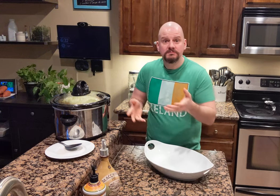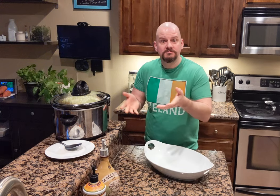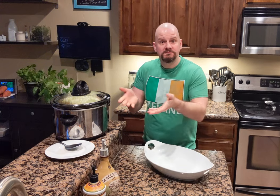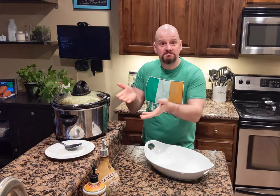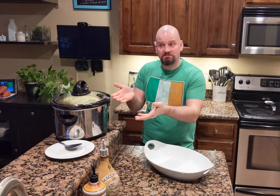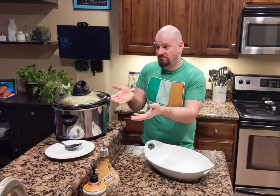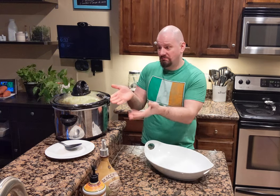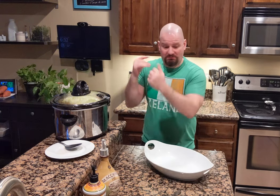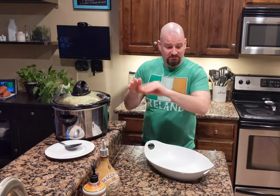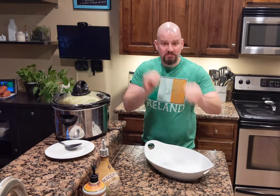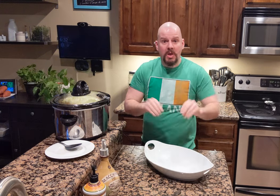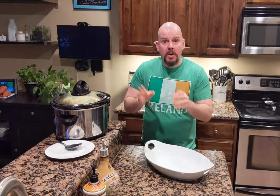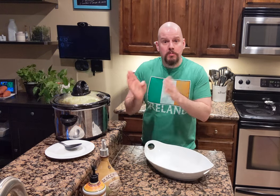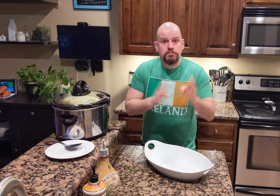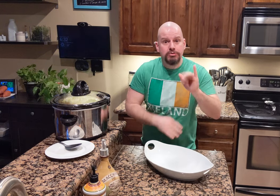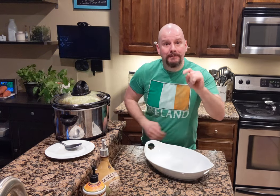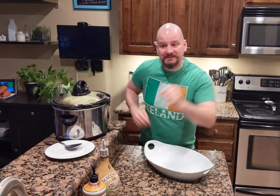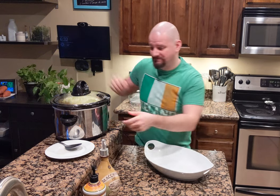Take them out and serve now!